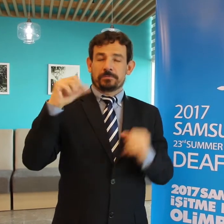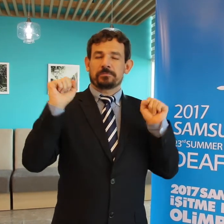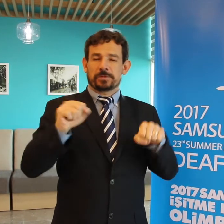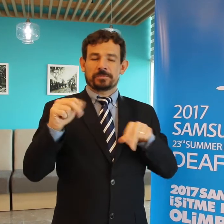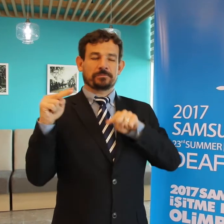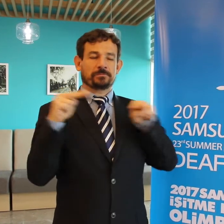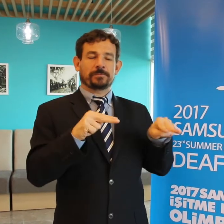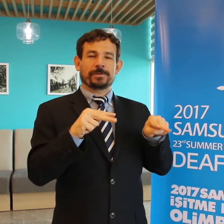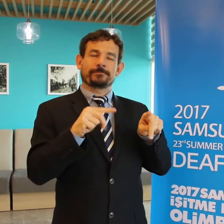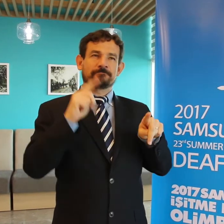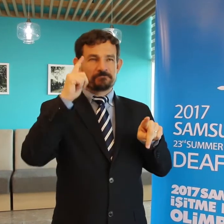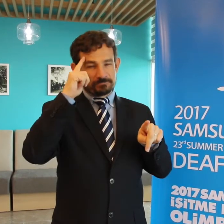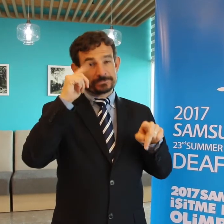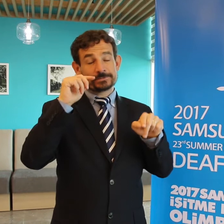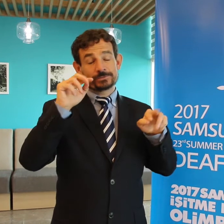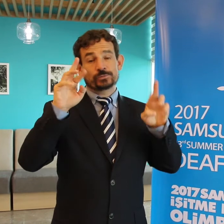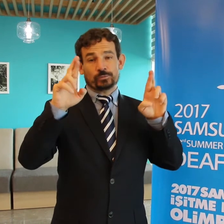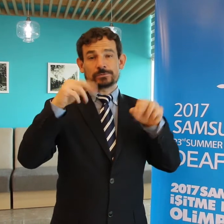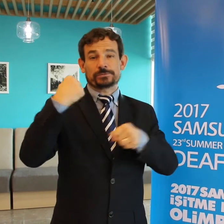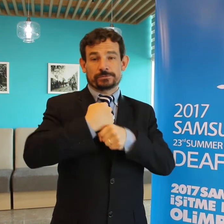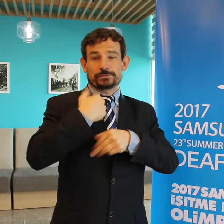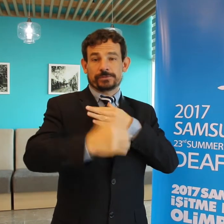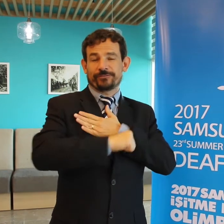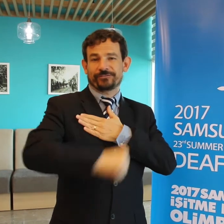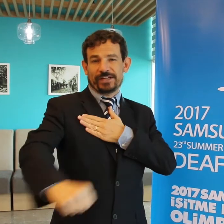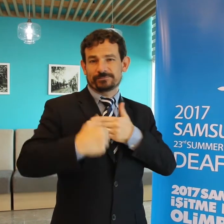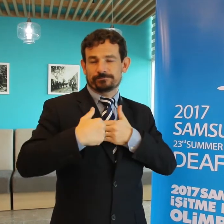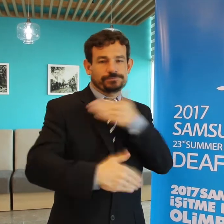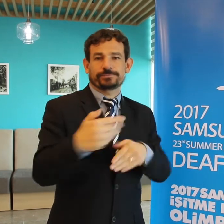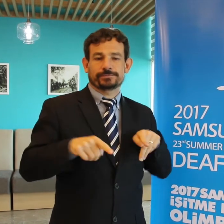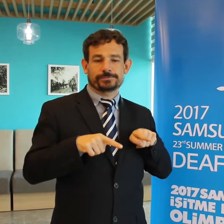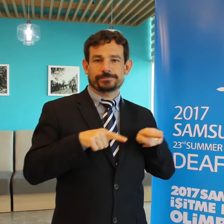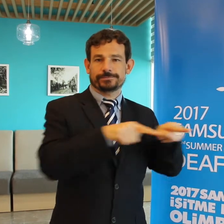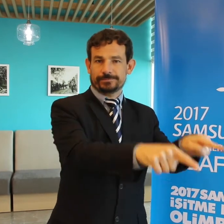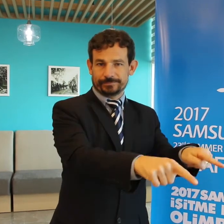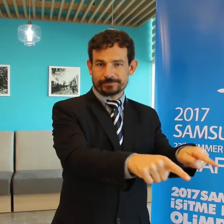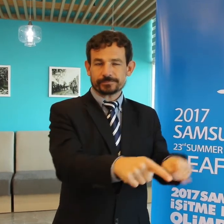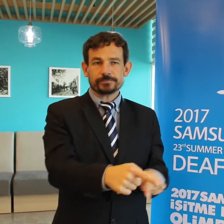I believe the IOC is watching our progress that we both can work together.